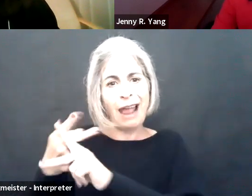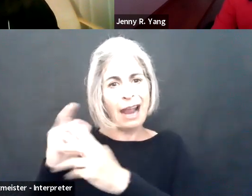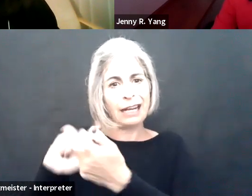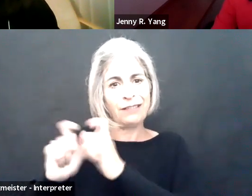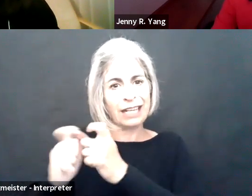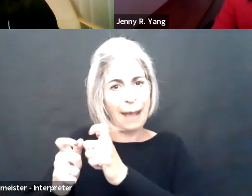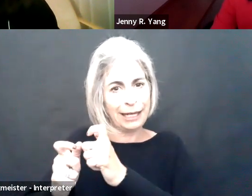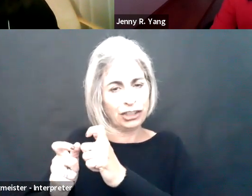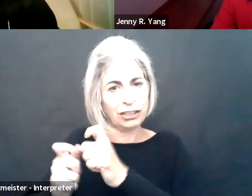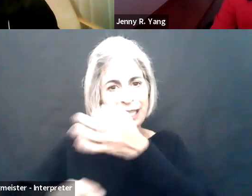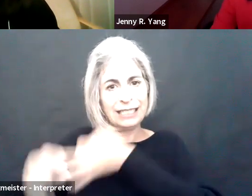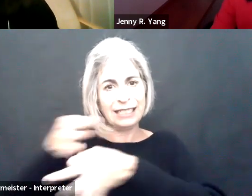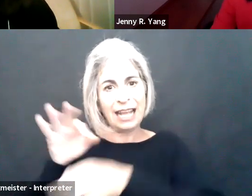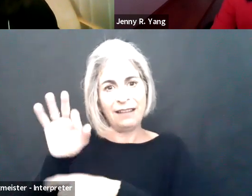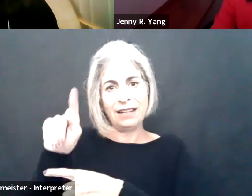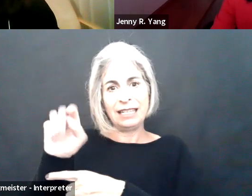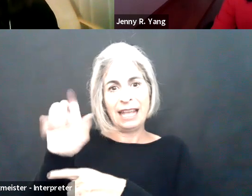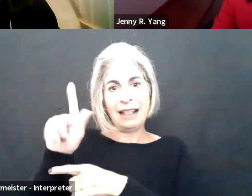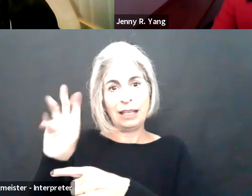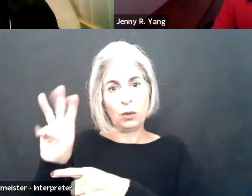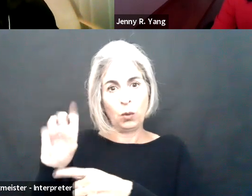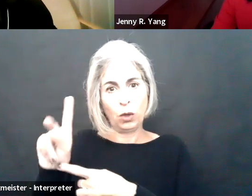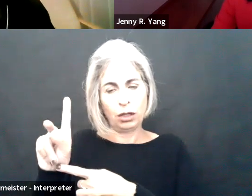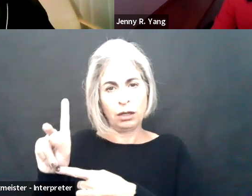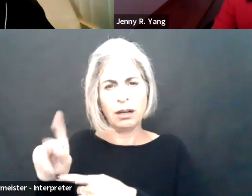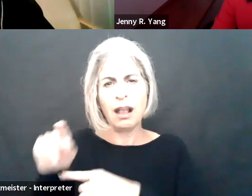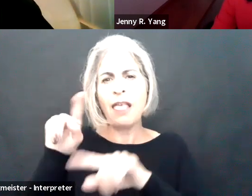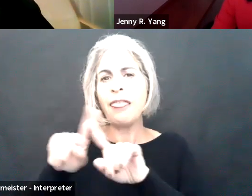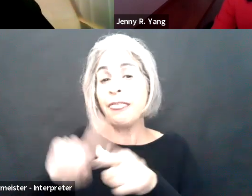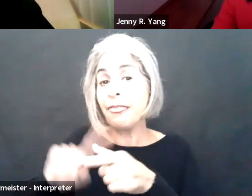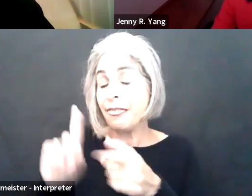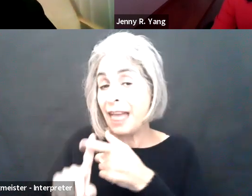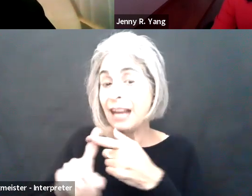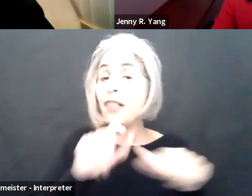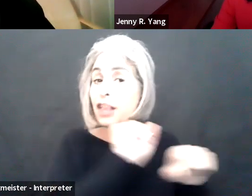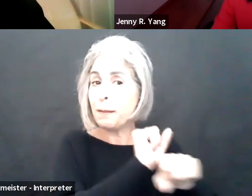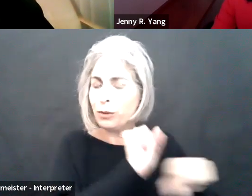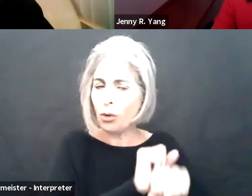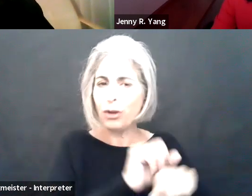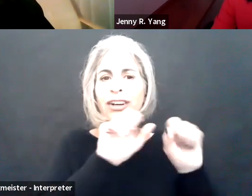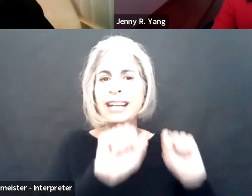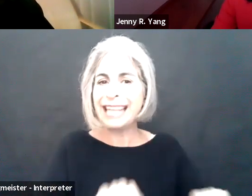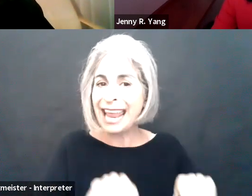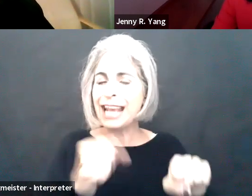be effectively addressed through a different type of accommodation other